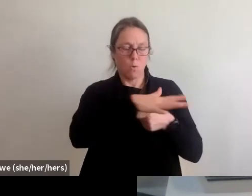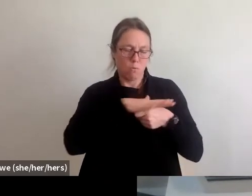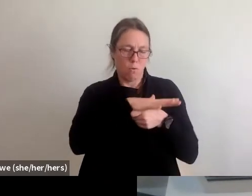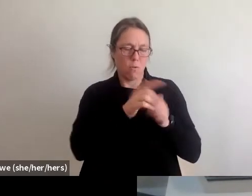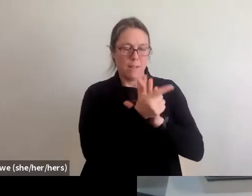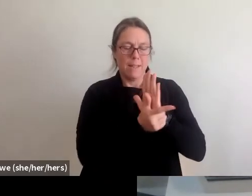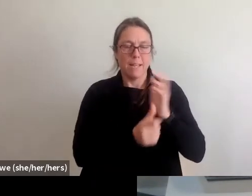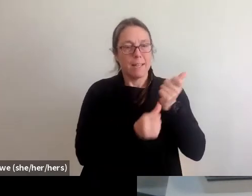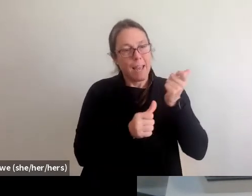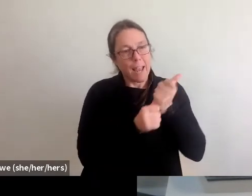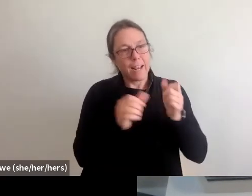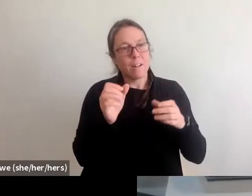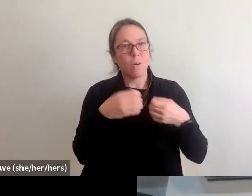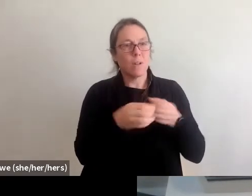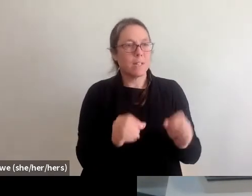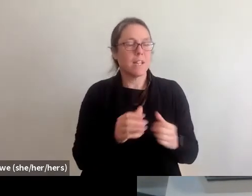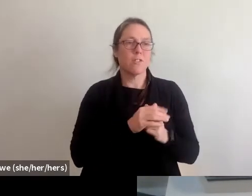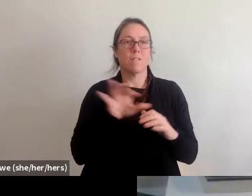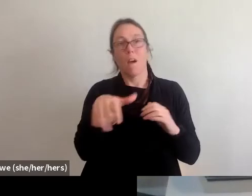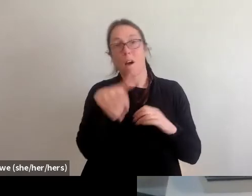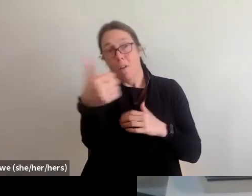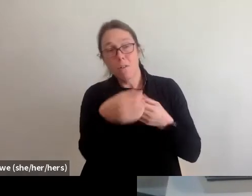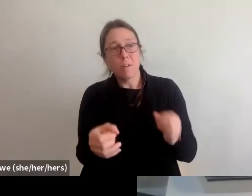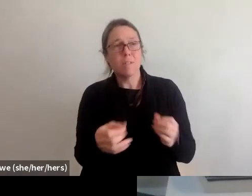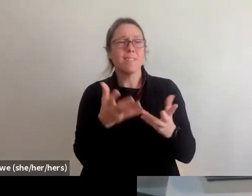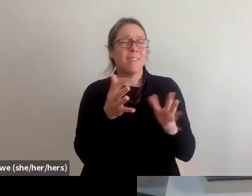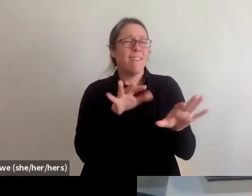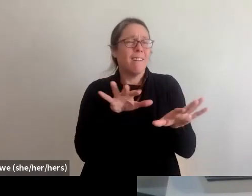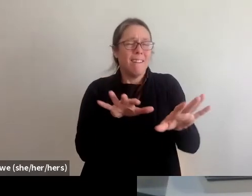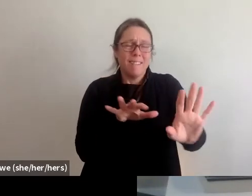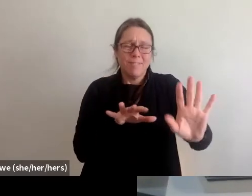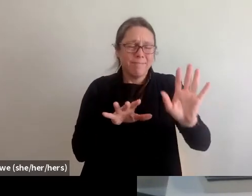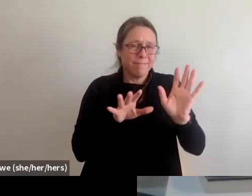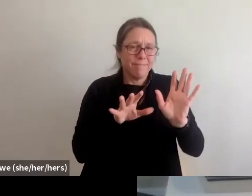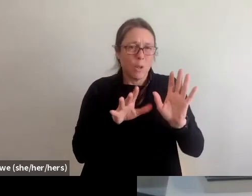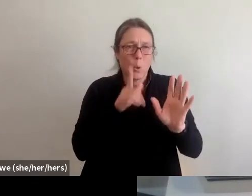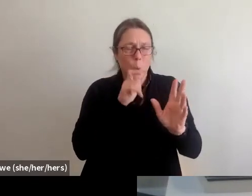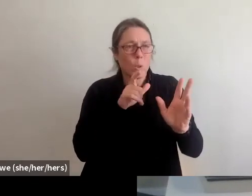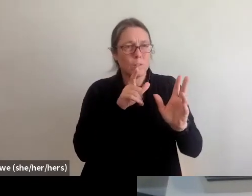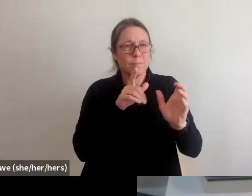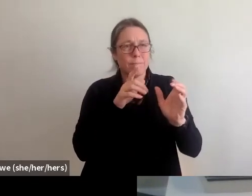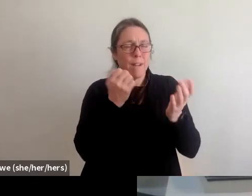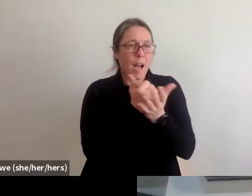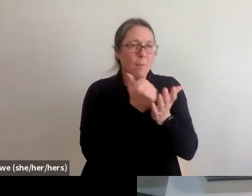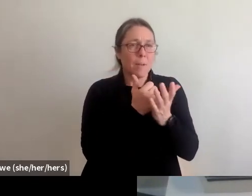or other organizations out there advocating on your behalf in whichever shape or form. So you're not alone.